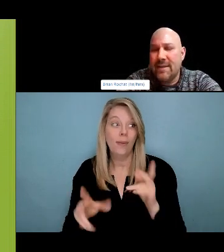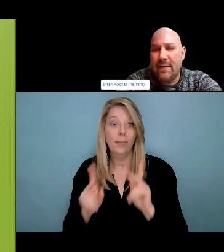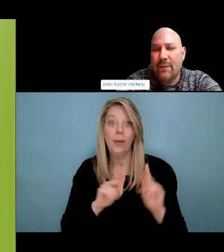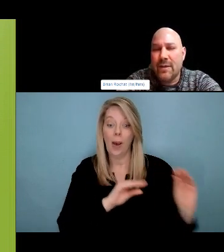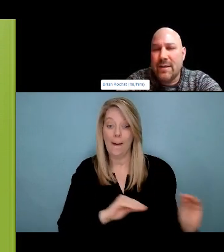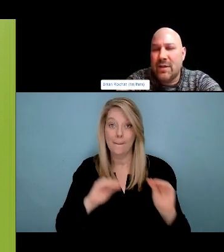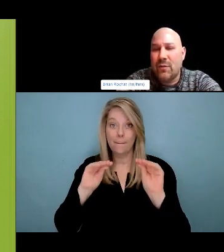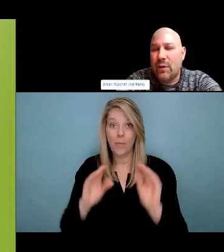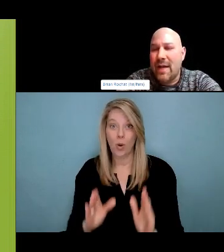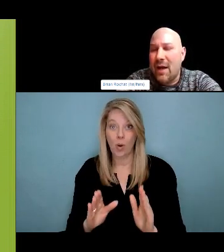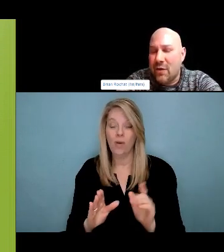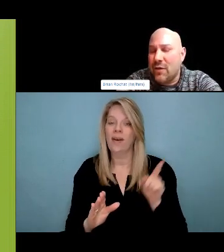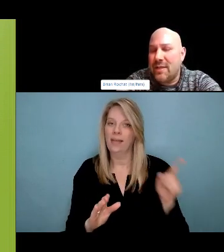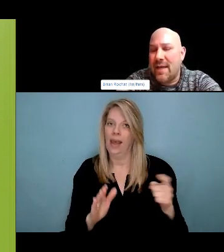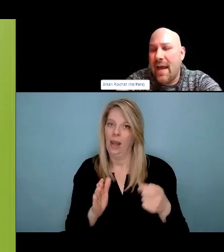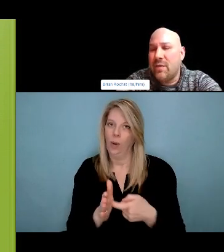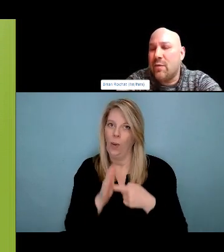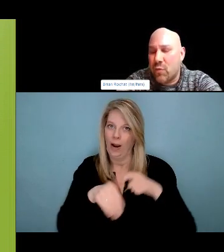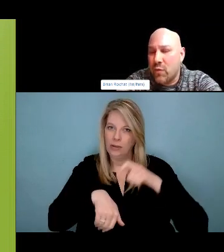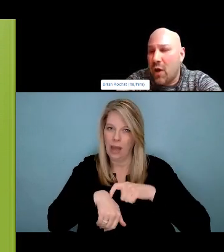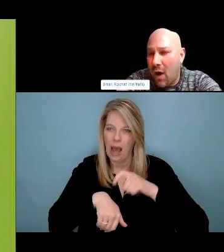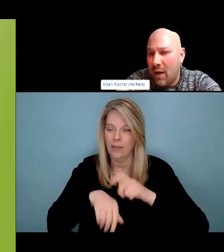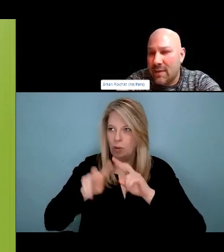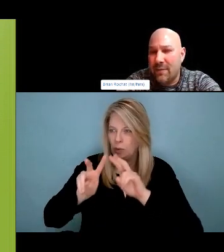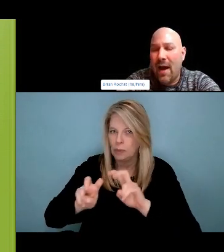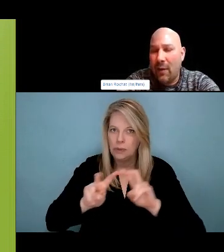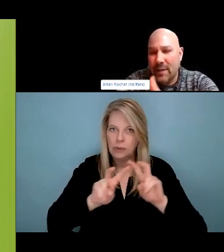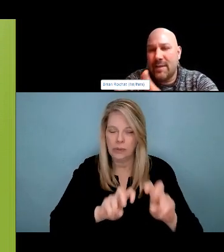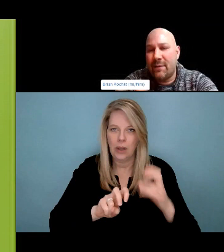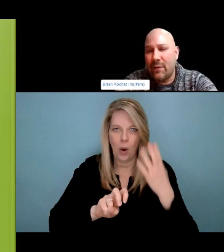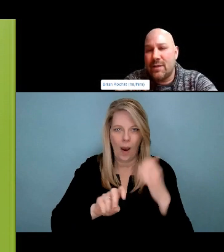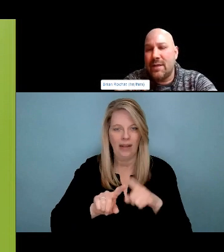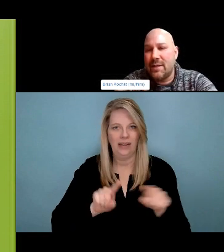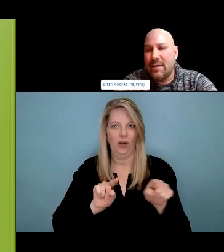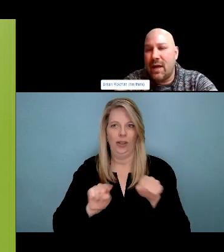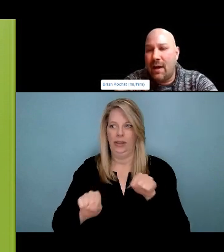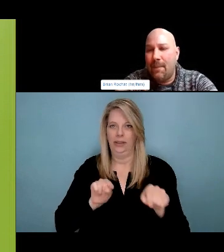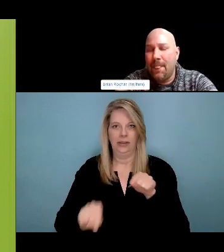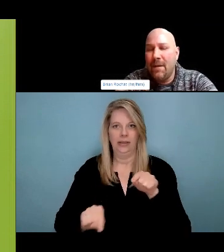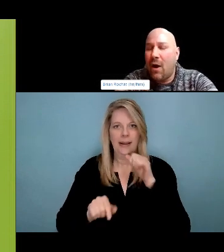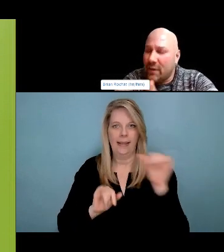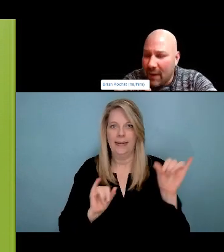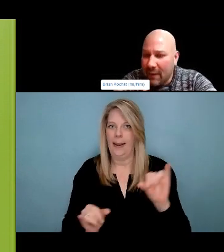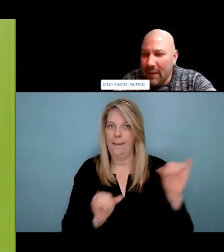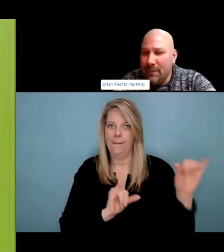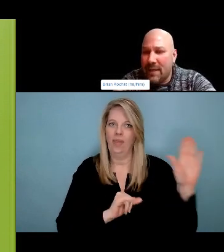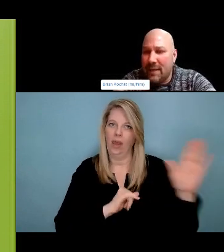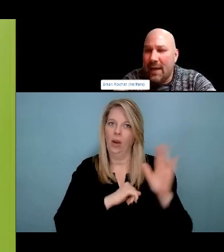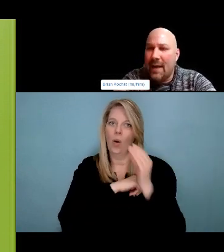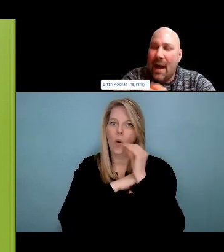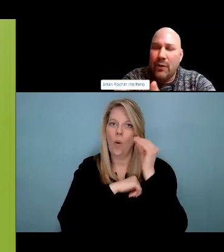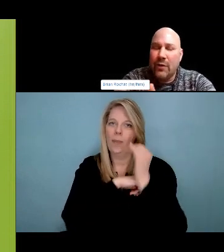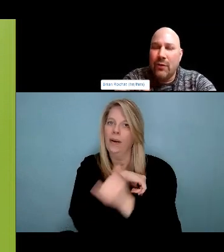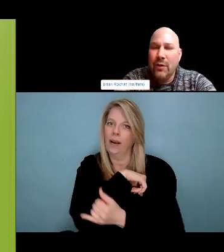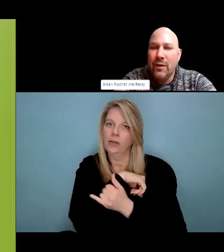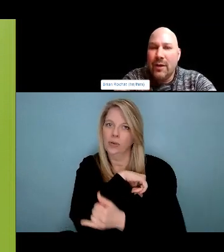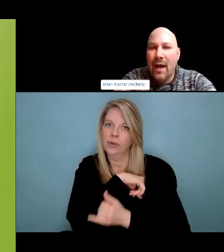This is where I stand. This is my roots. This is our story. We have